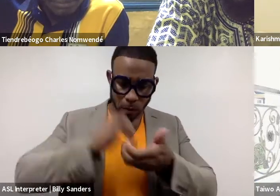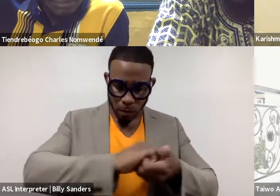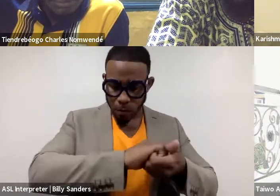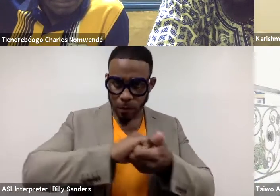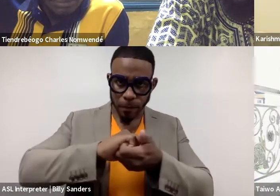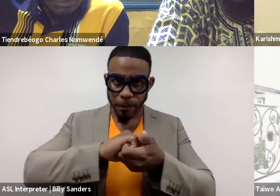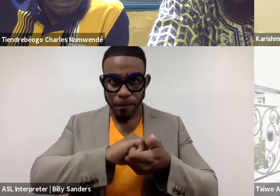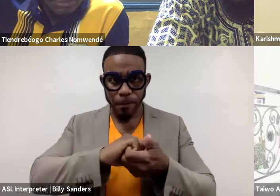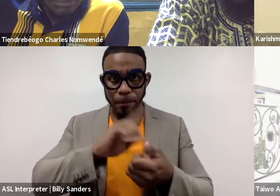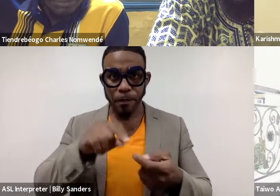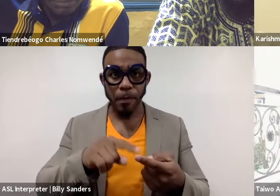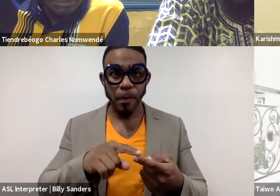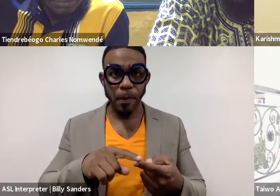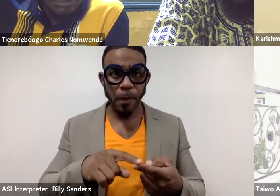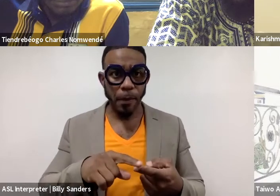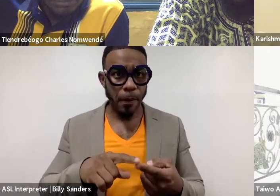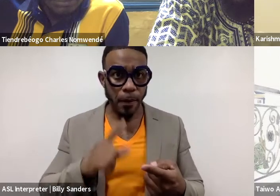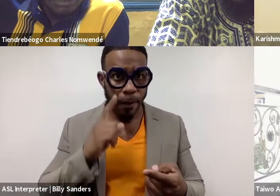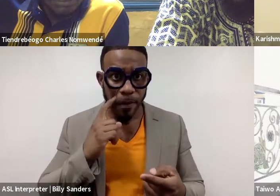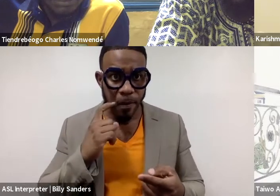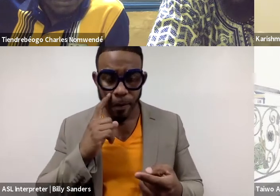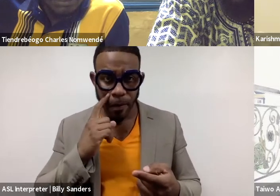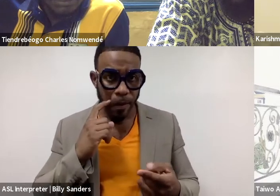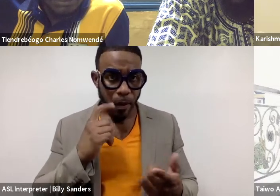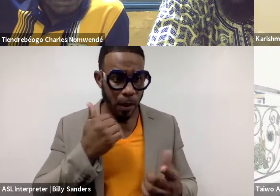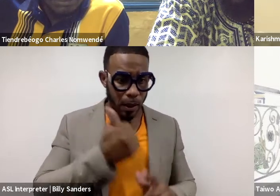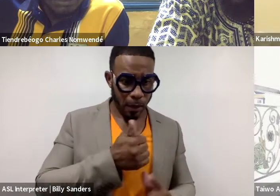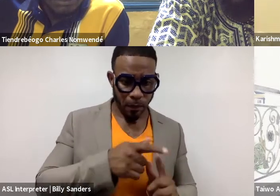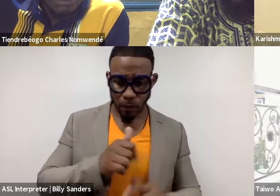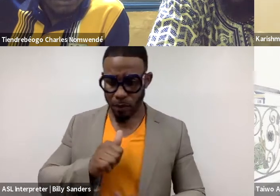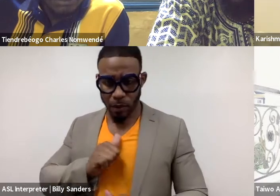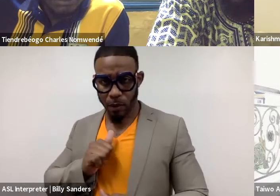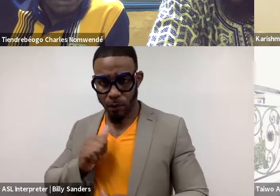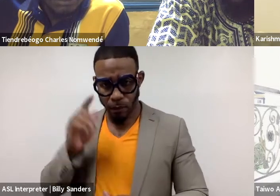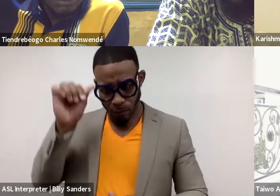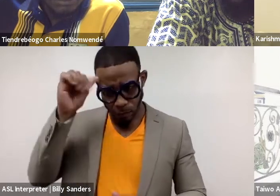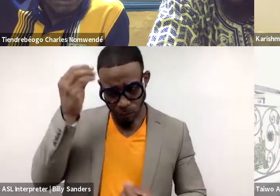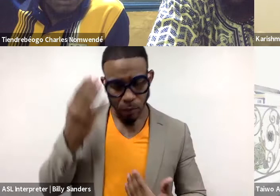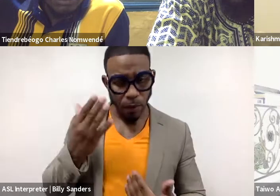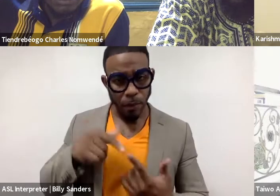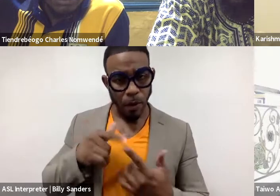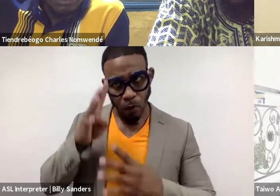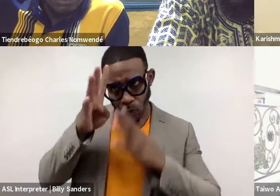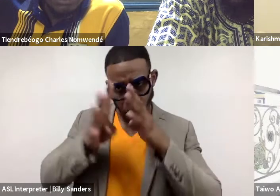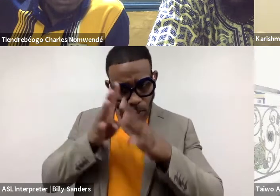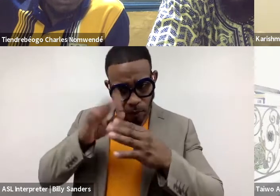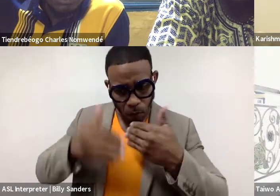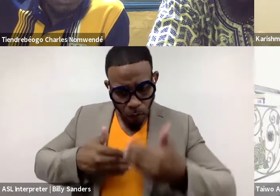about south to south interaction, north to south, about the creative process, about curation,